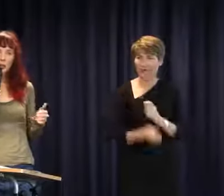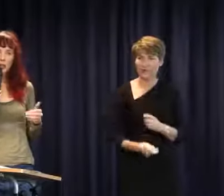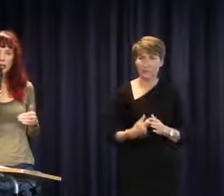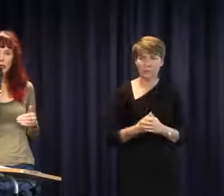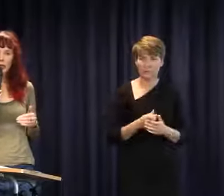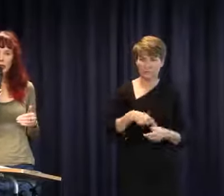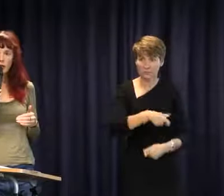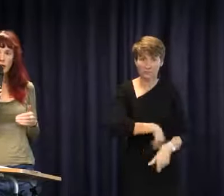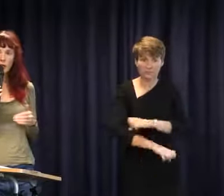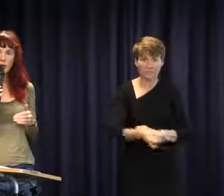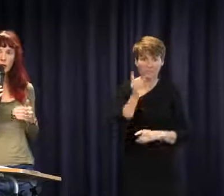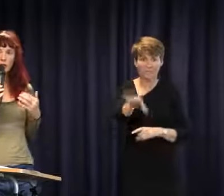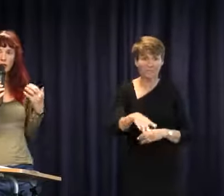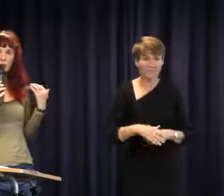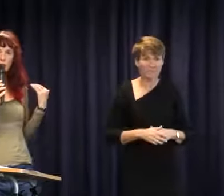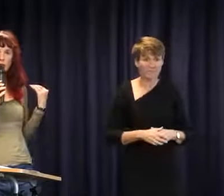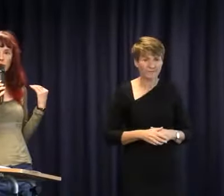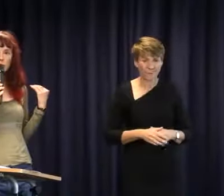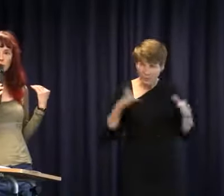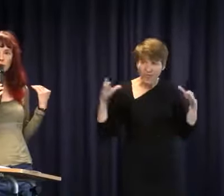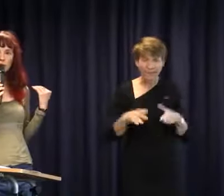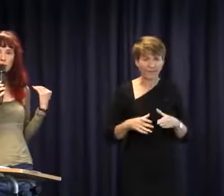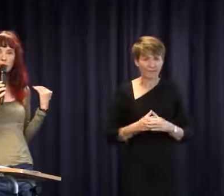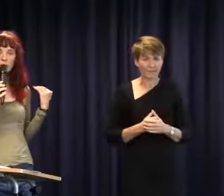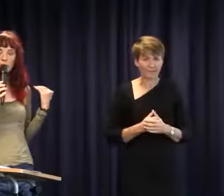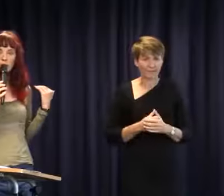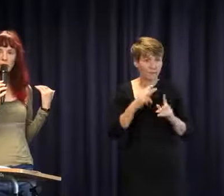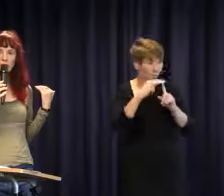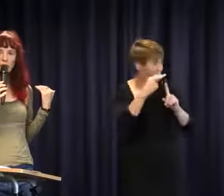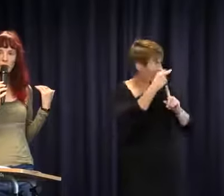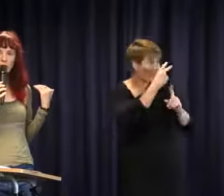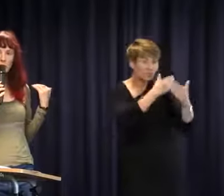with each other because so far, if we look at history, we're achieving not much. You